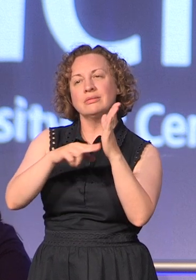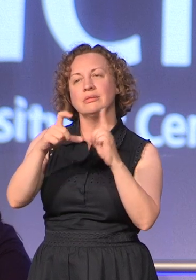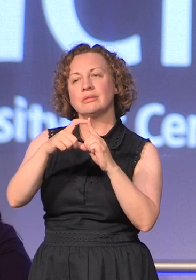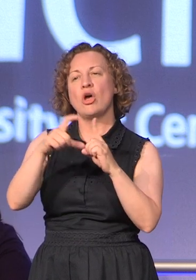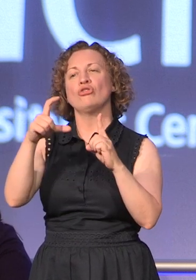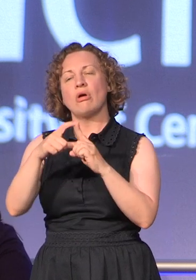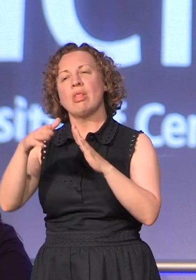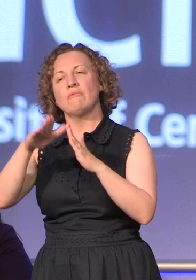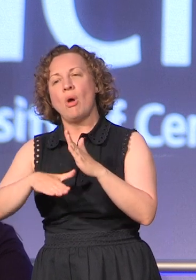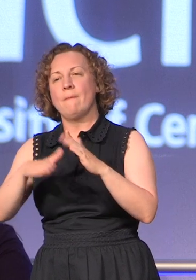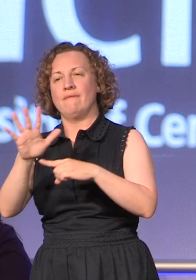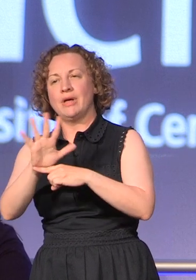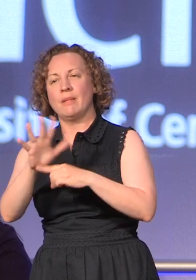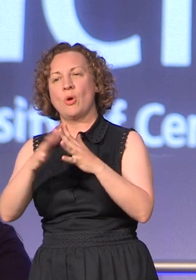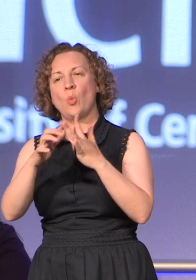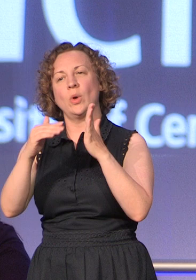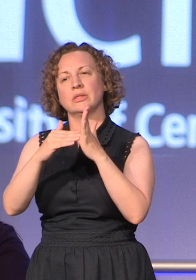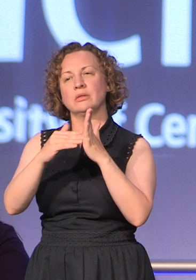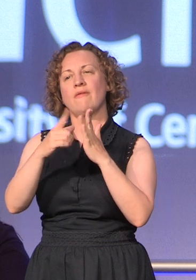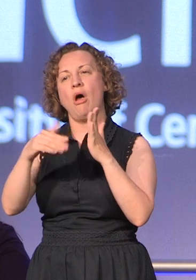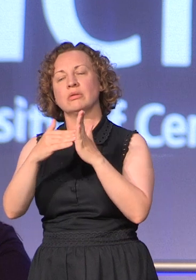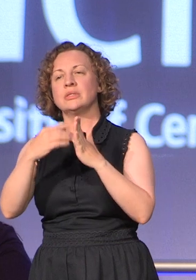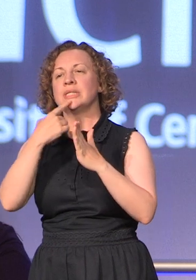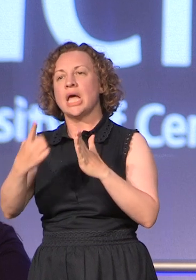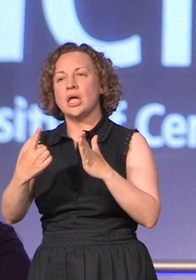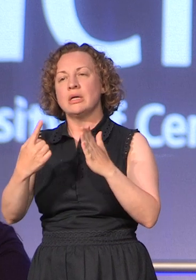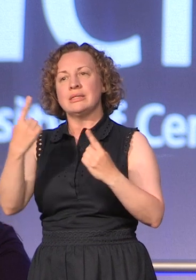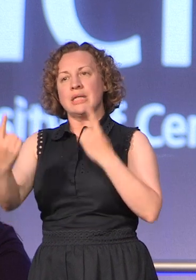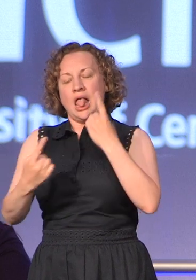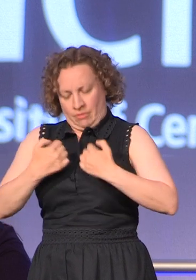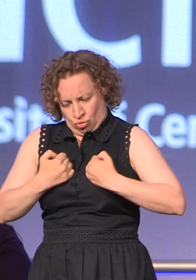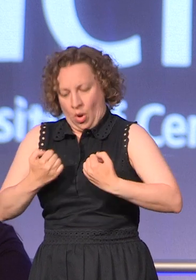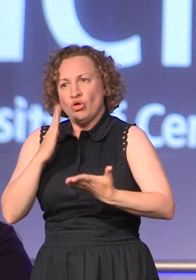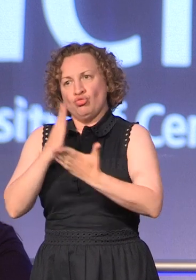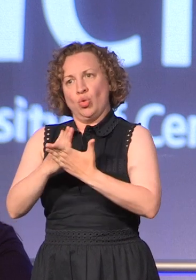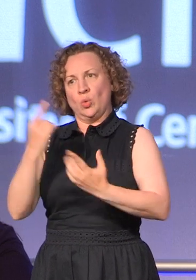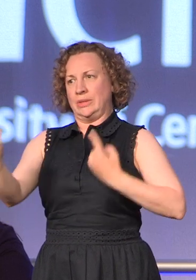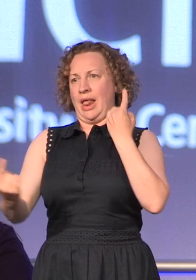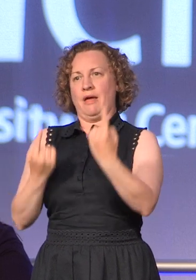Wizard of Oz said always be a first-rate version of yourself instead of a